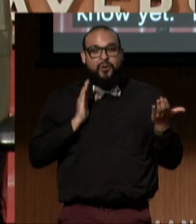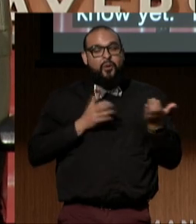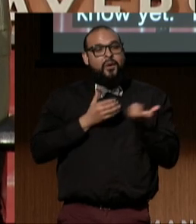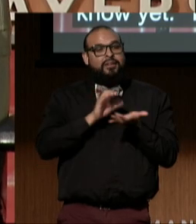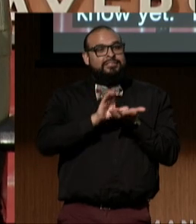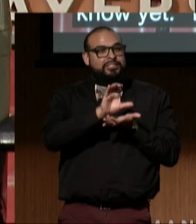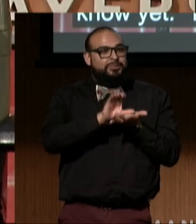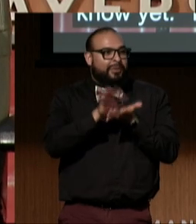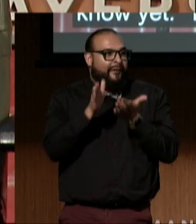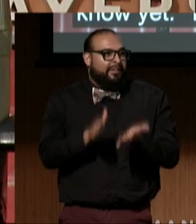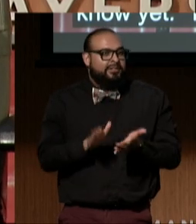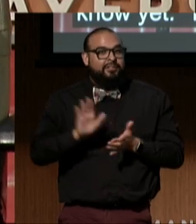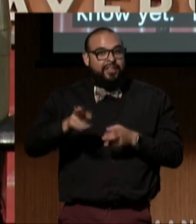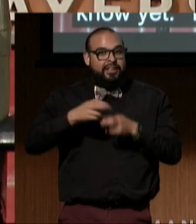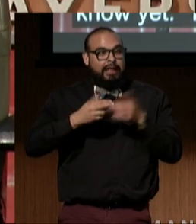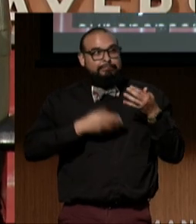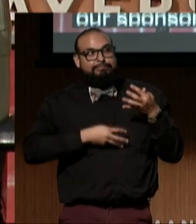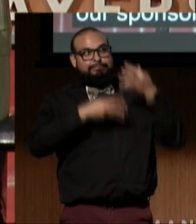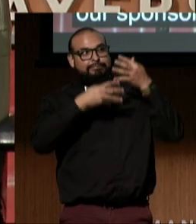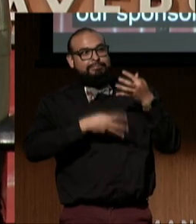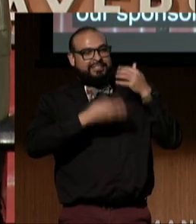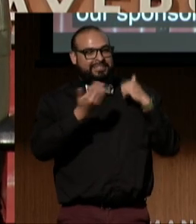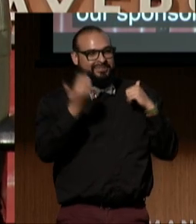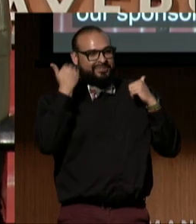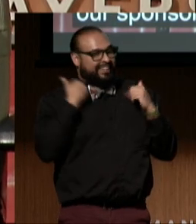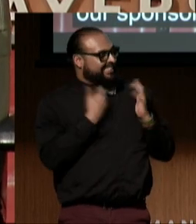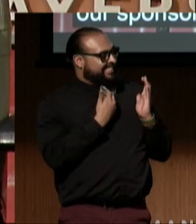their names were scrolling earlier, I want to, though,